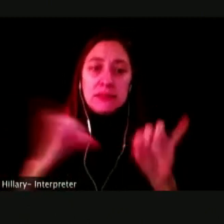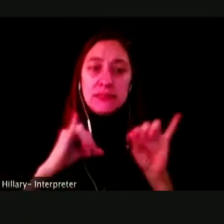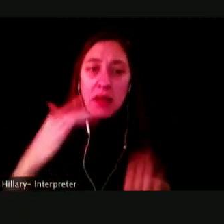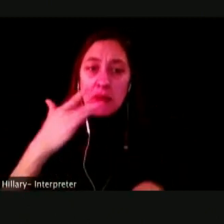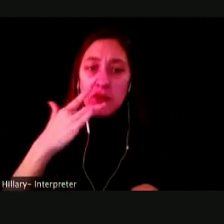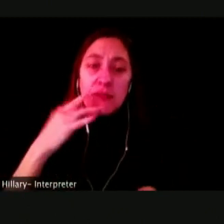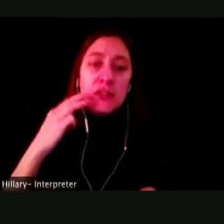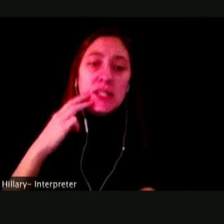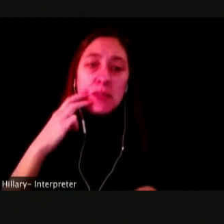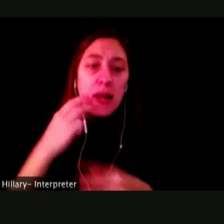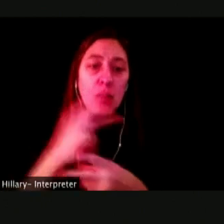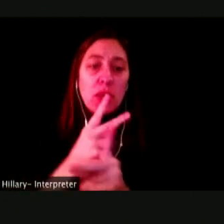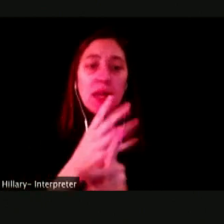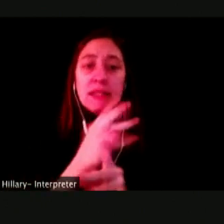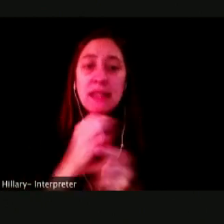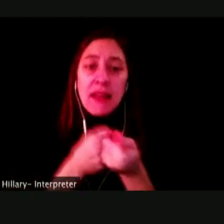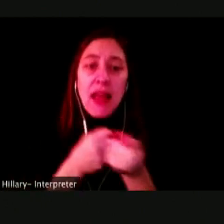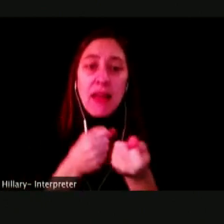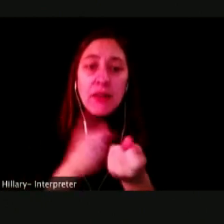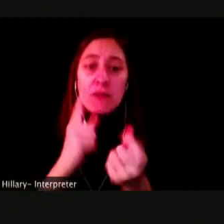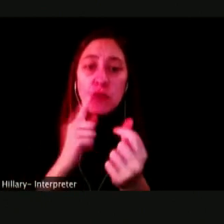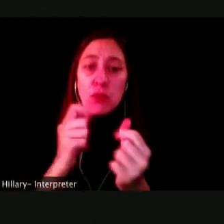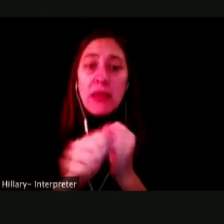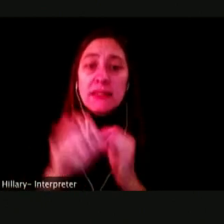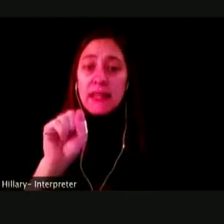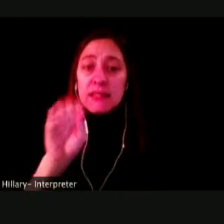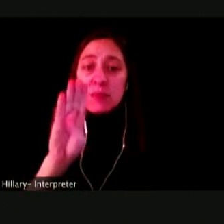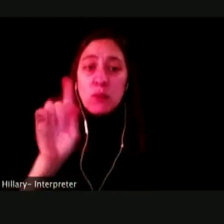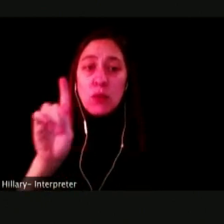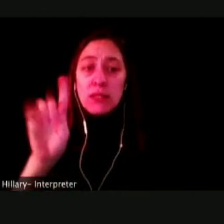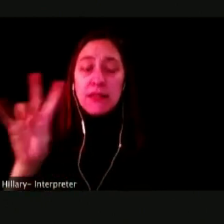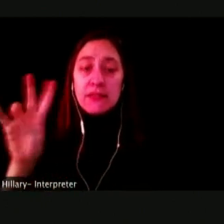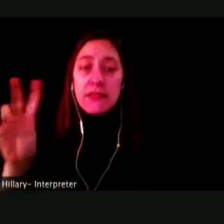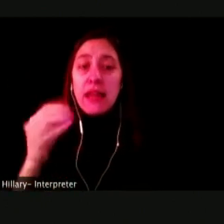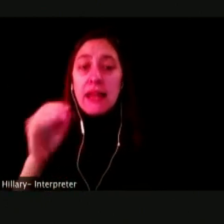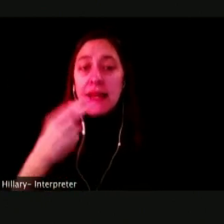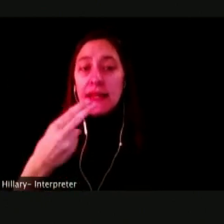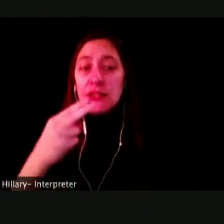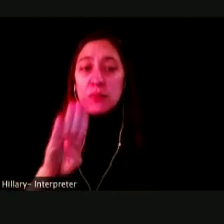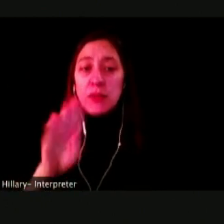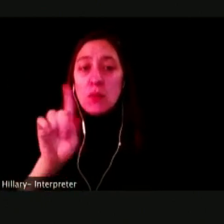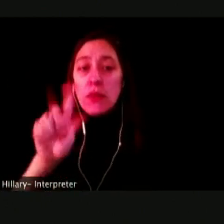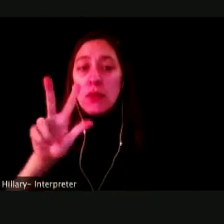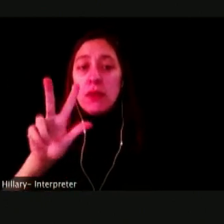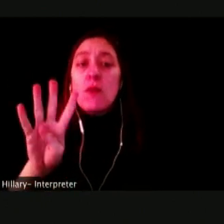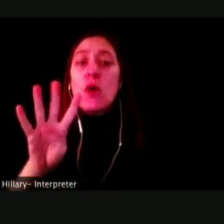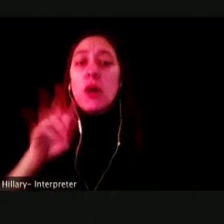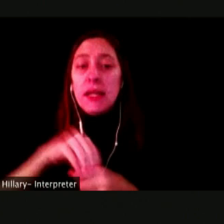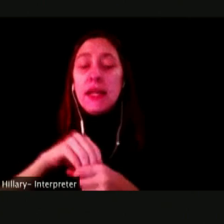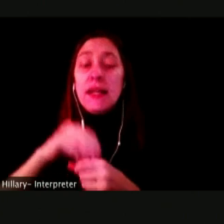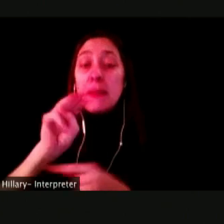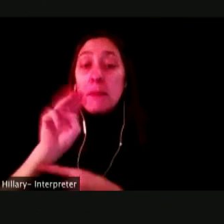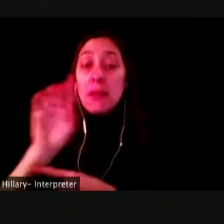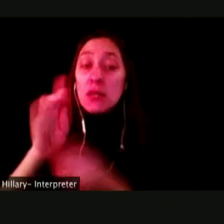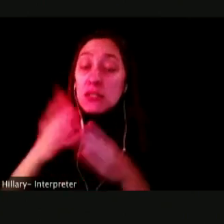FOR THE PASSAGE OF SB 177 AND HB 134 IN THE MARYLAND GENERAL ASSEMBLY.